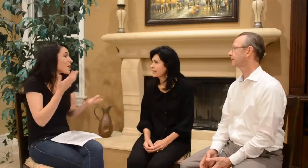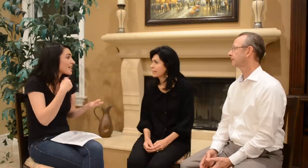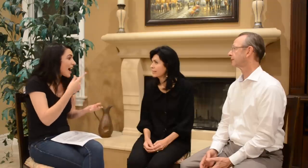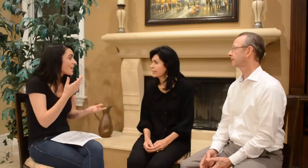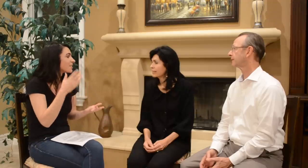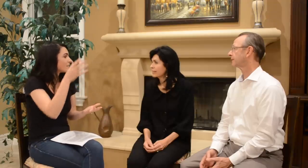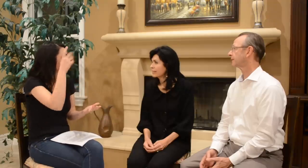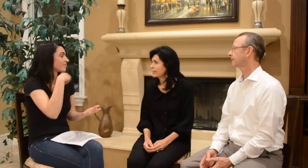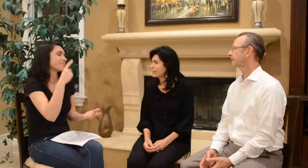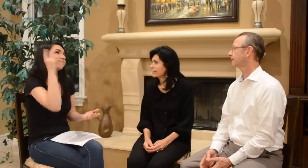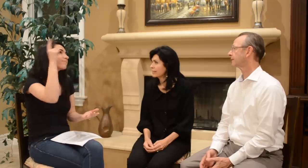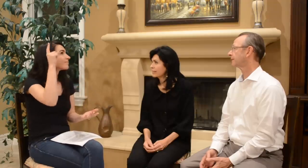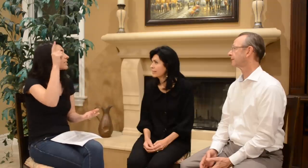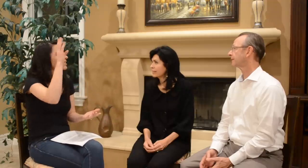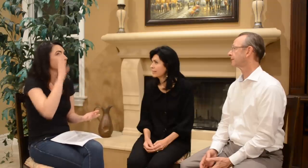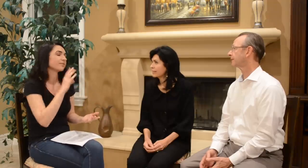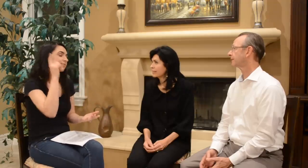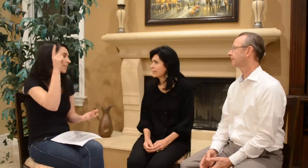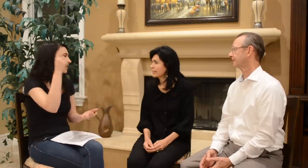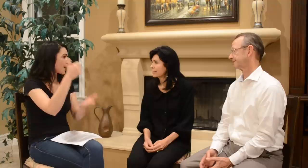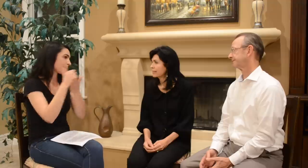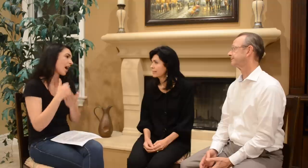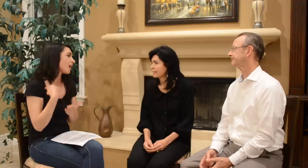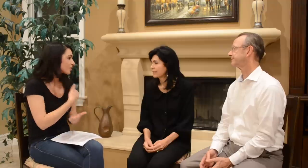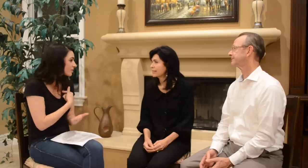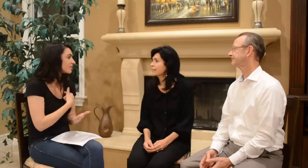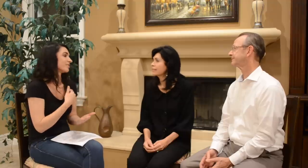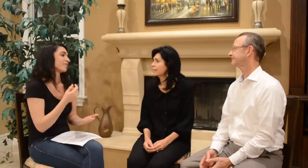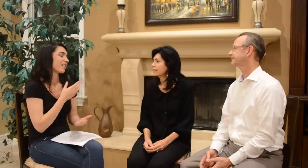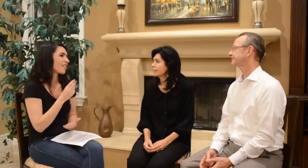and he just pointed at Him… it was God who helped us…